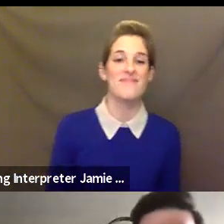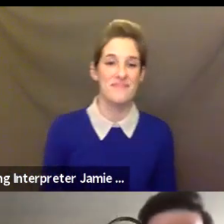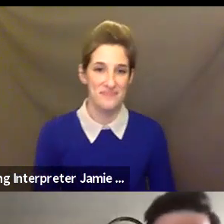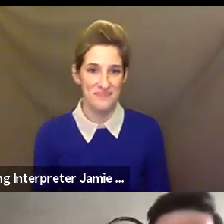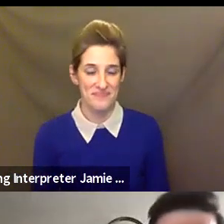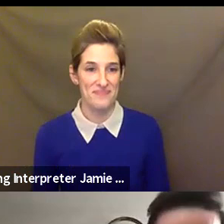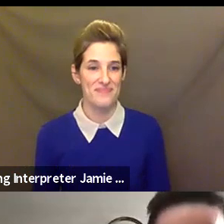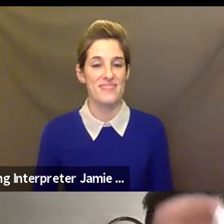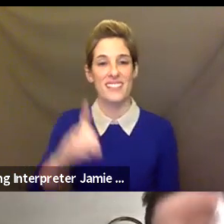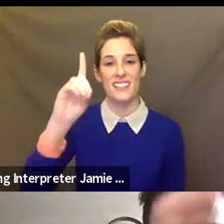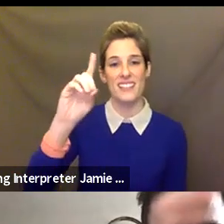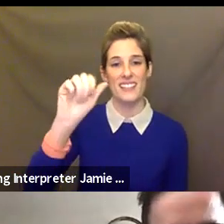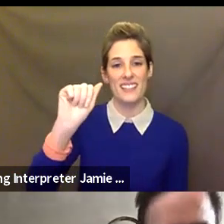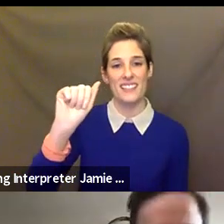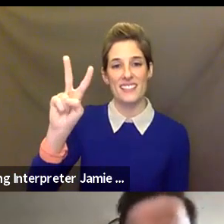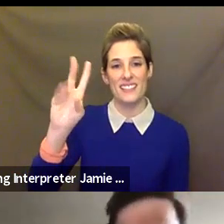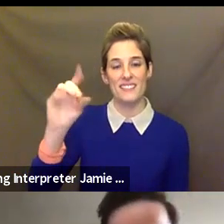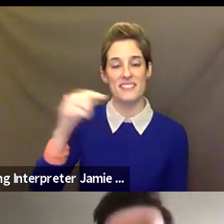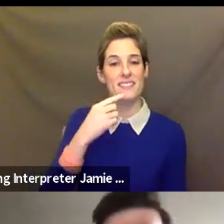David Shane: Thanks, Alex. Let's pass it next to Kim.